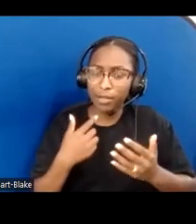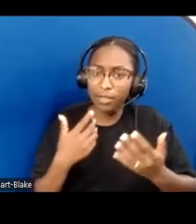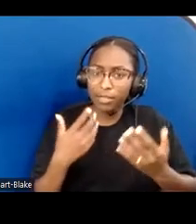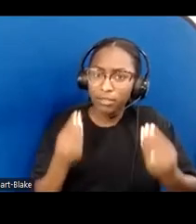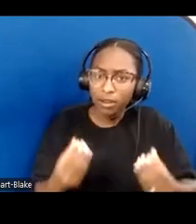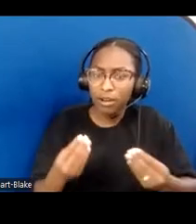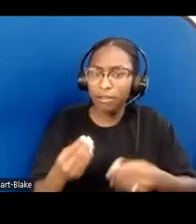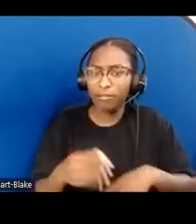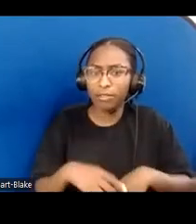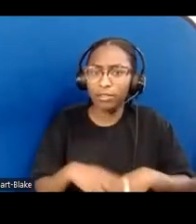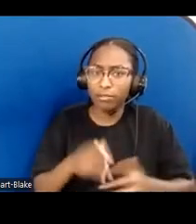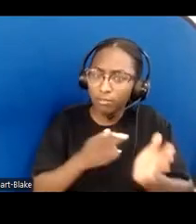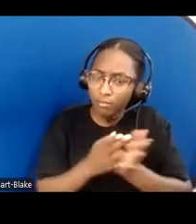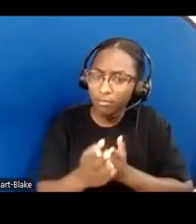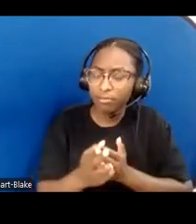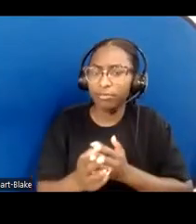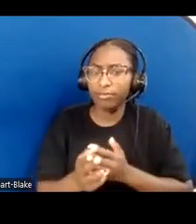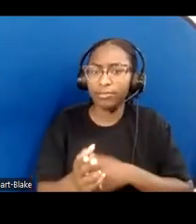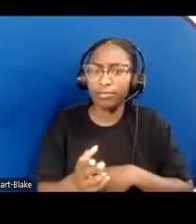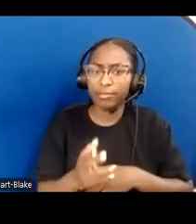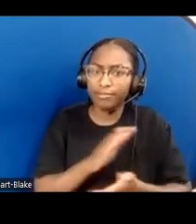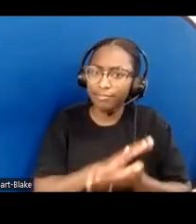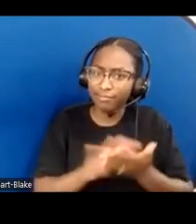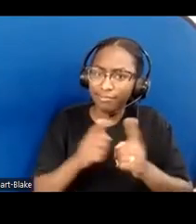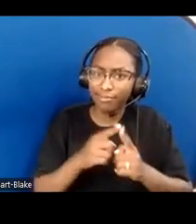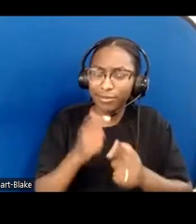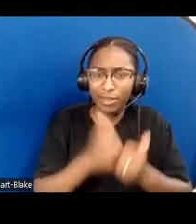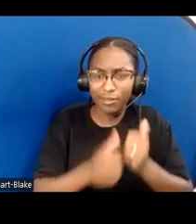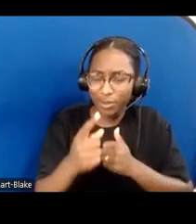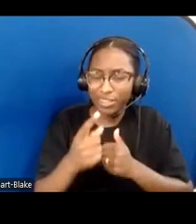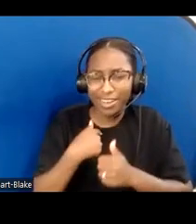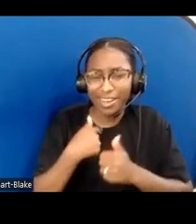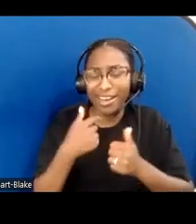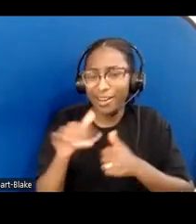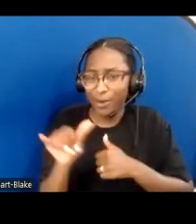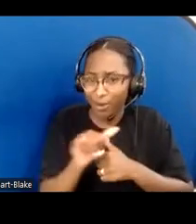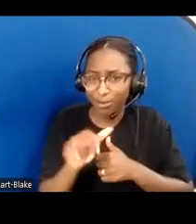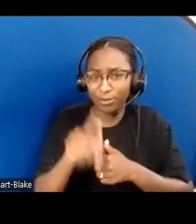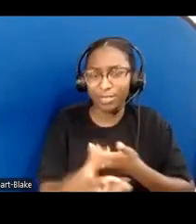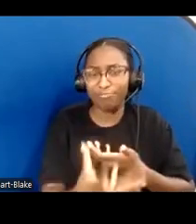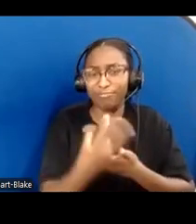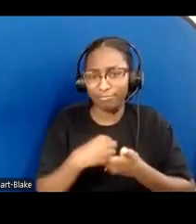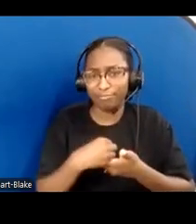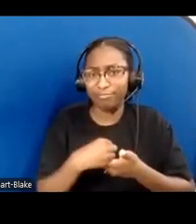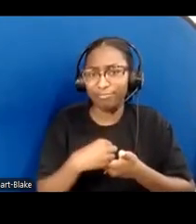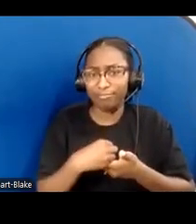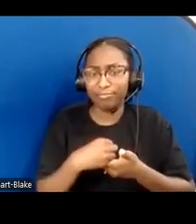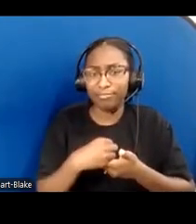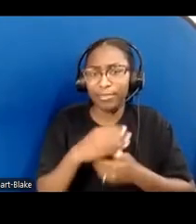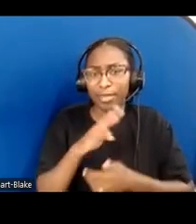I need a beatitudinal spirit as much as anyone. God has really been making me aware